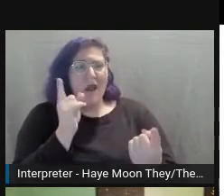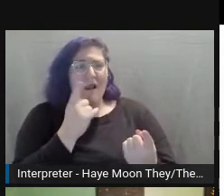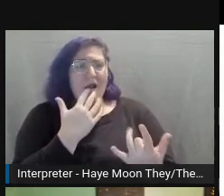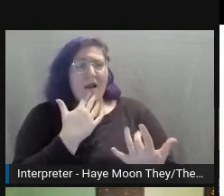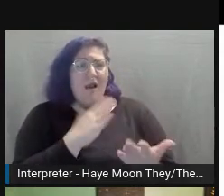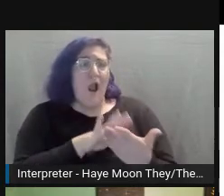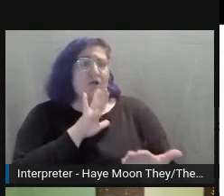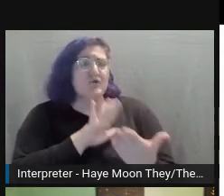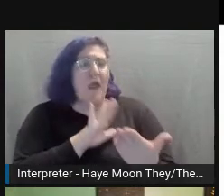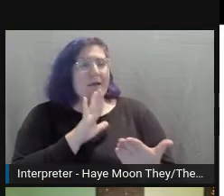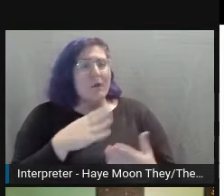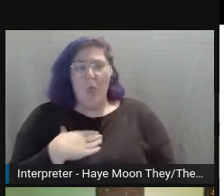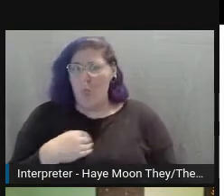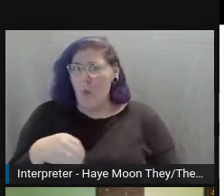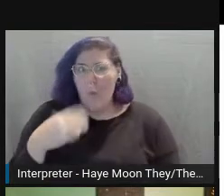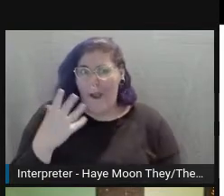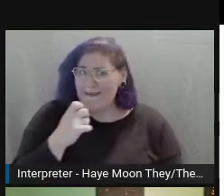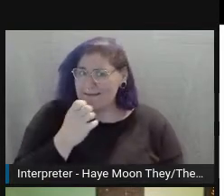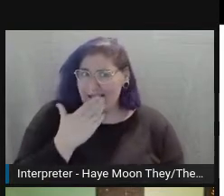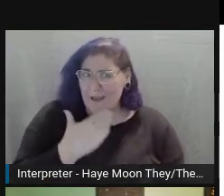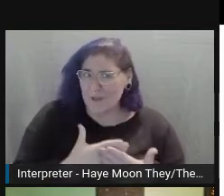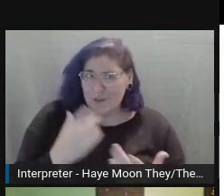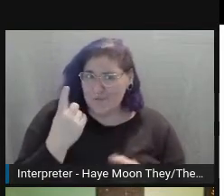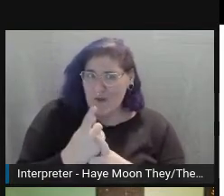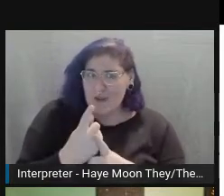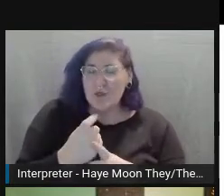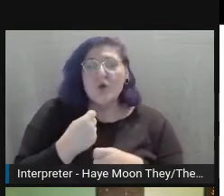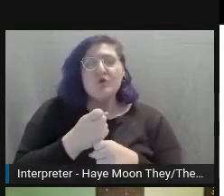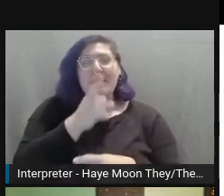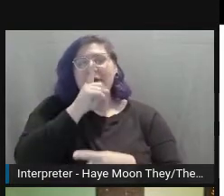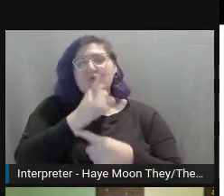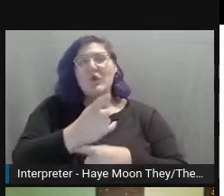Just ensuring that your colors have enough contrast between them.